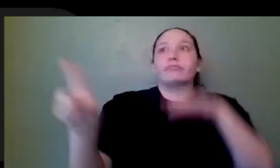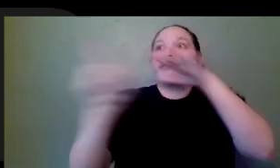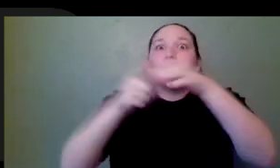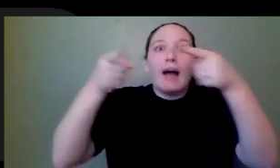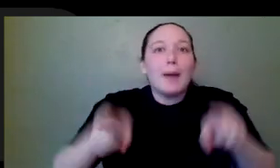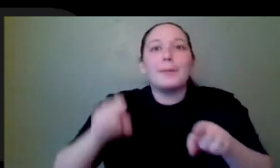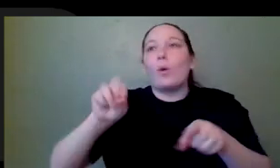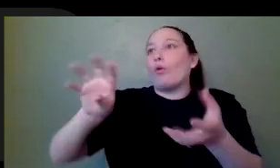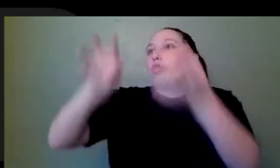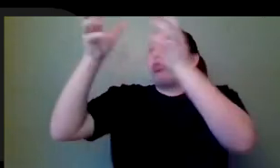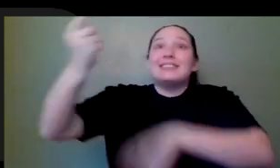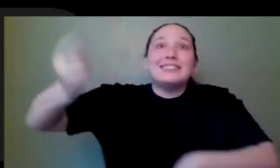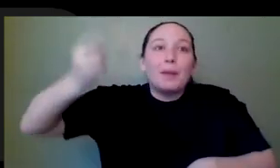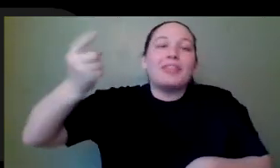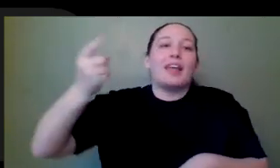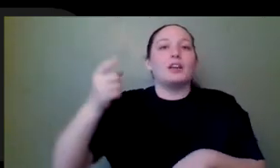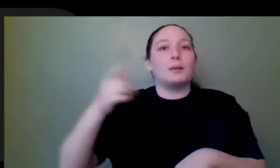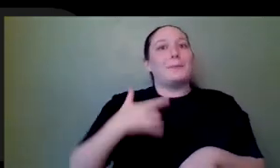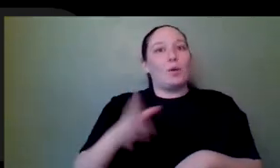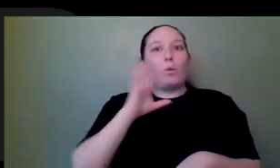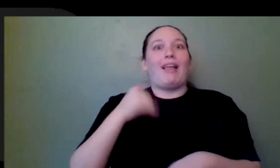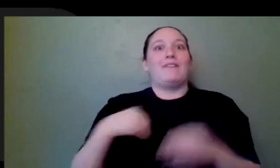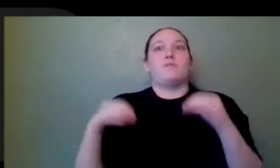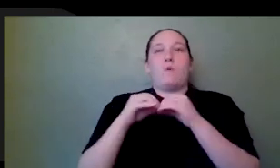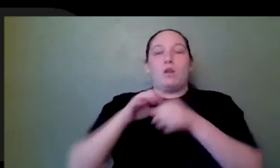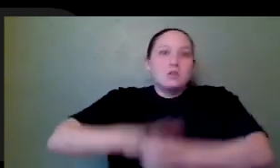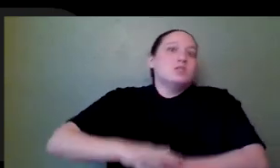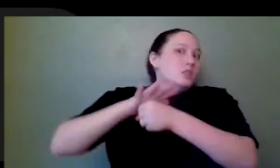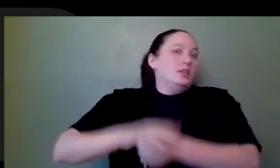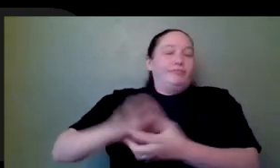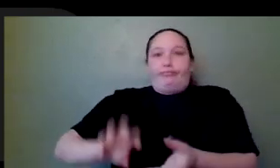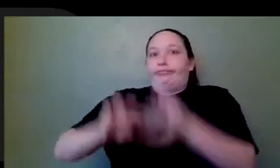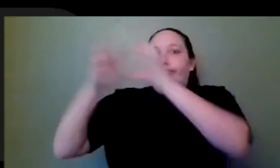extrapolate, the more chaos is present in your plan. So therefore, you need to course correct. Is